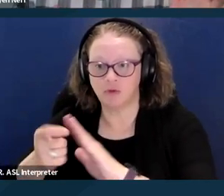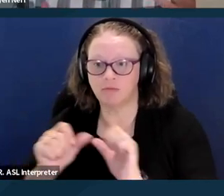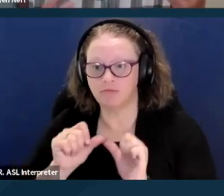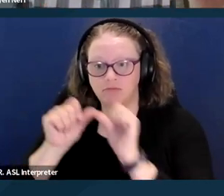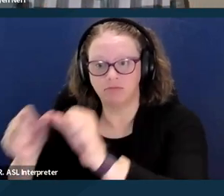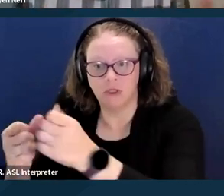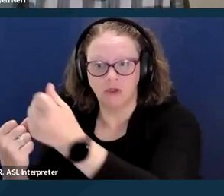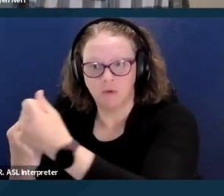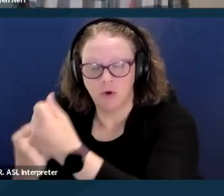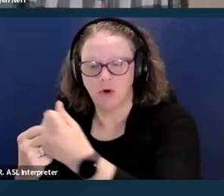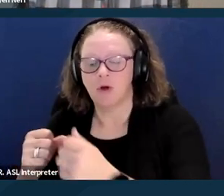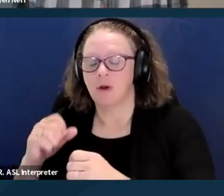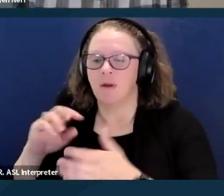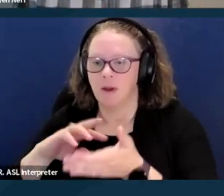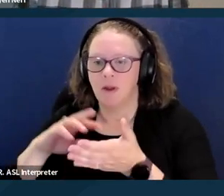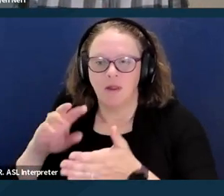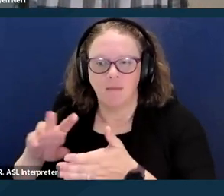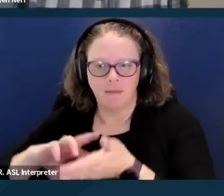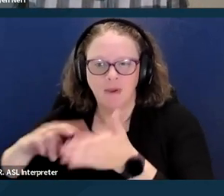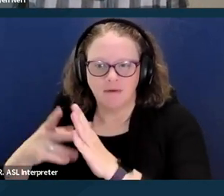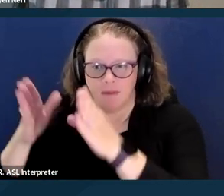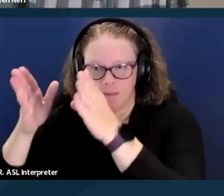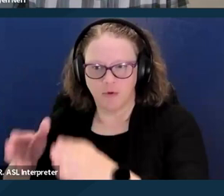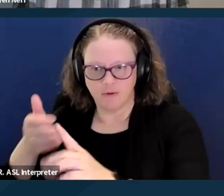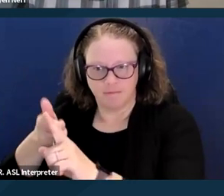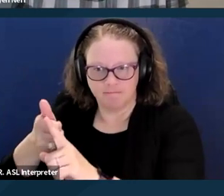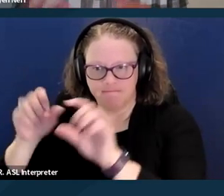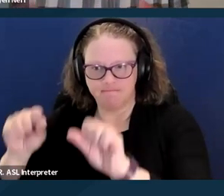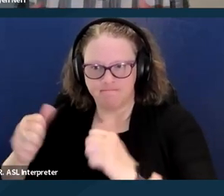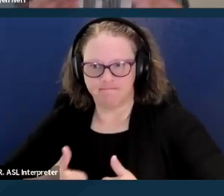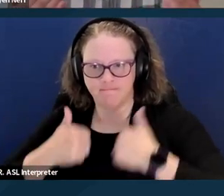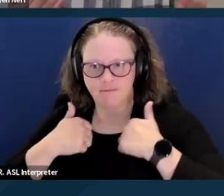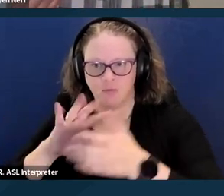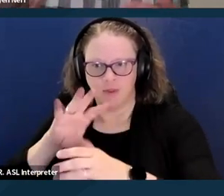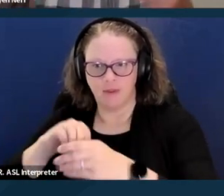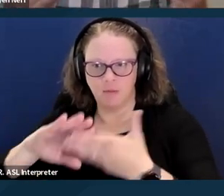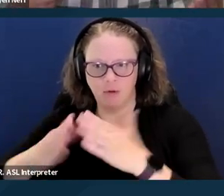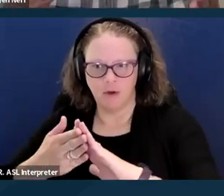this is fairly broad. It could be someone who is residing with their family, someone who's, you know,